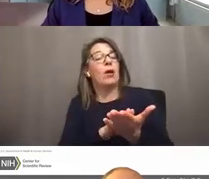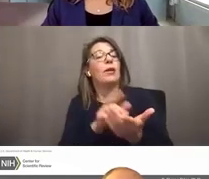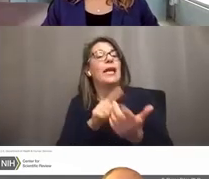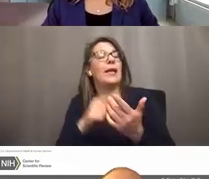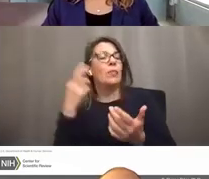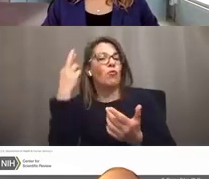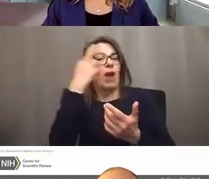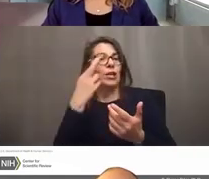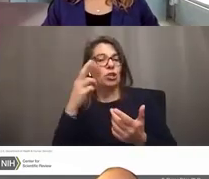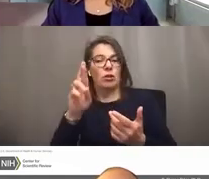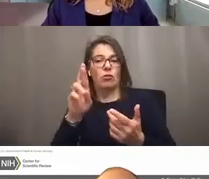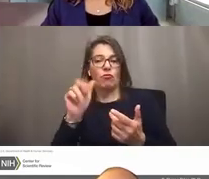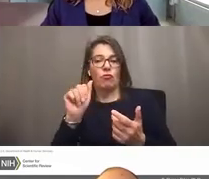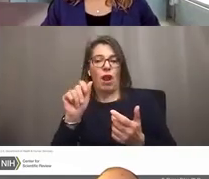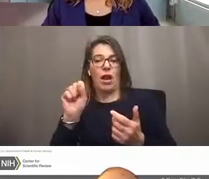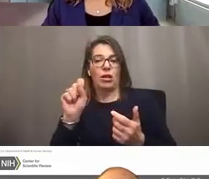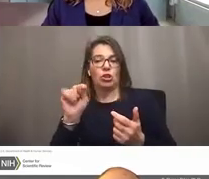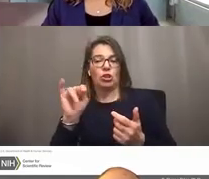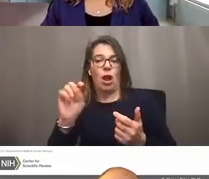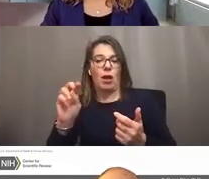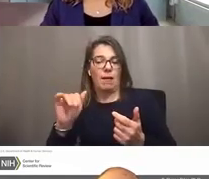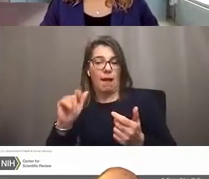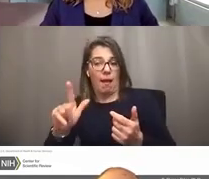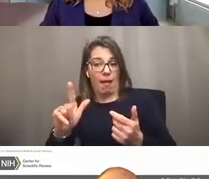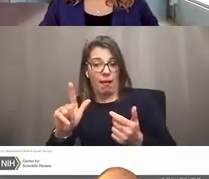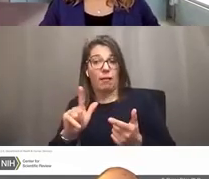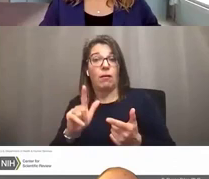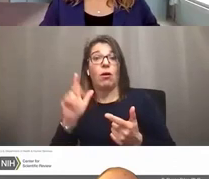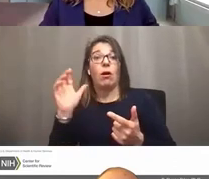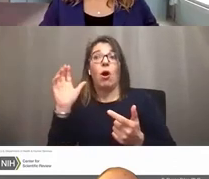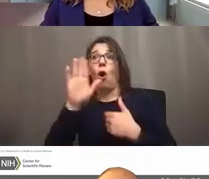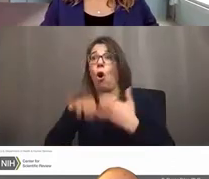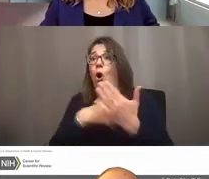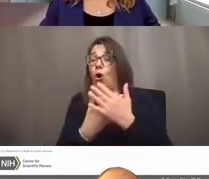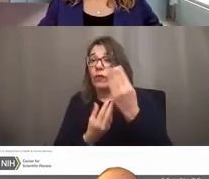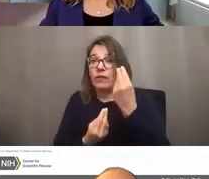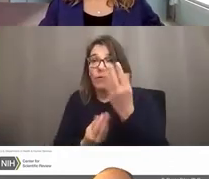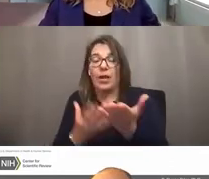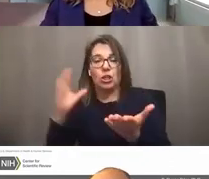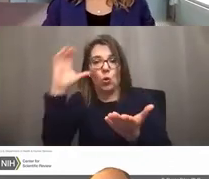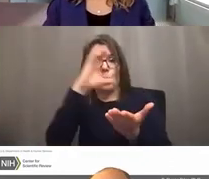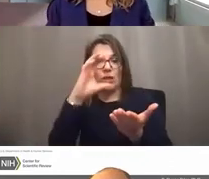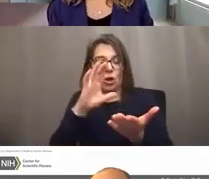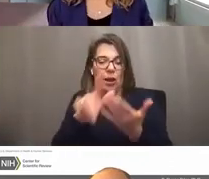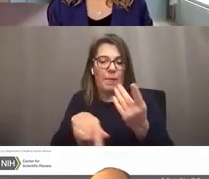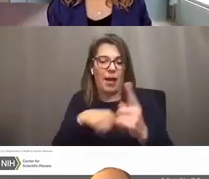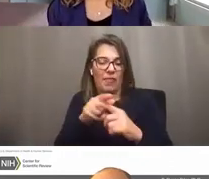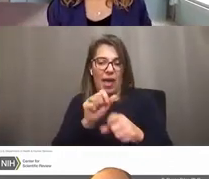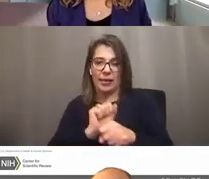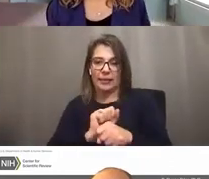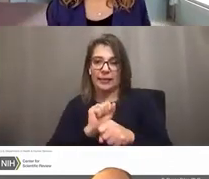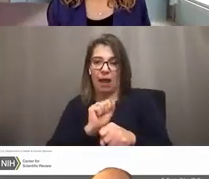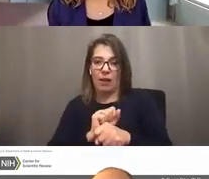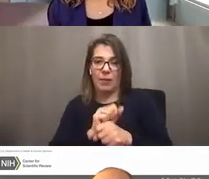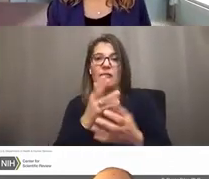And that is where we look for all of the information about the assignments that you want to be requesting.